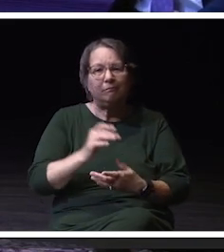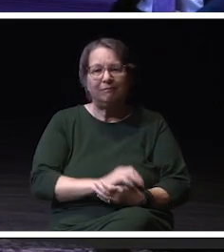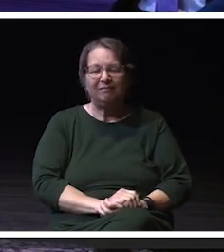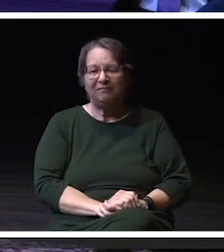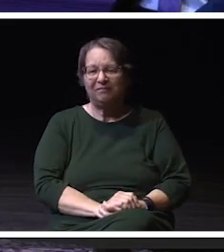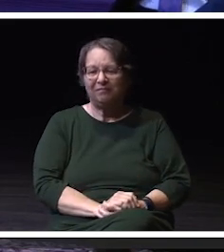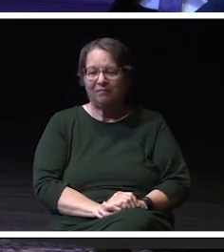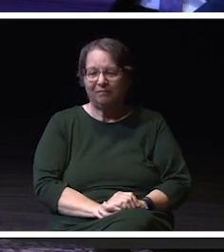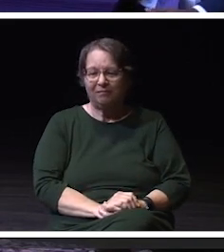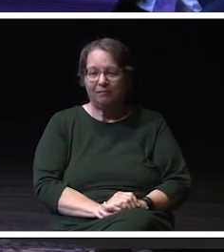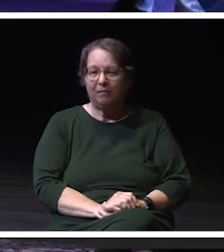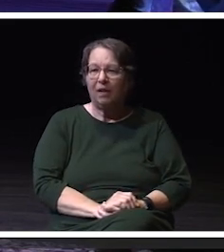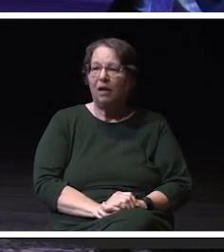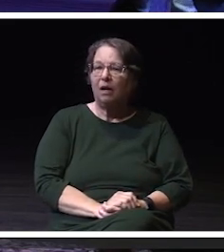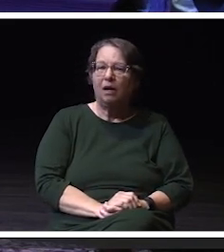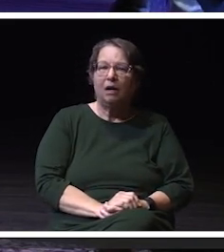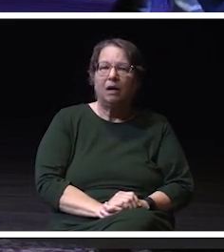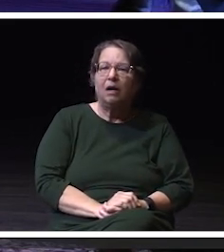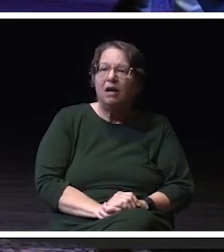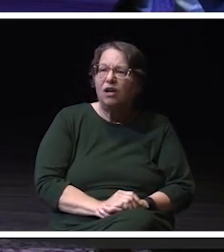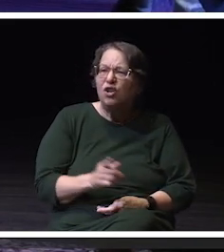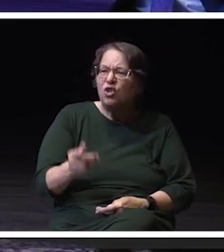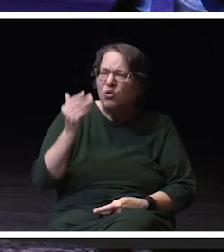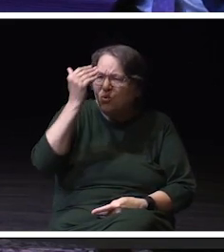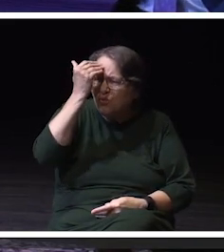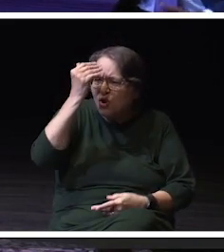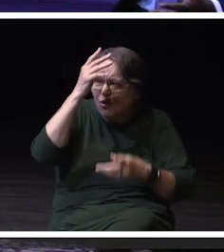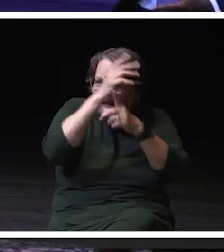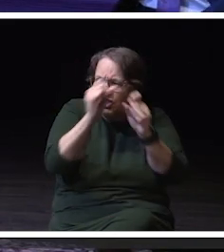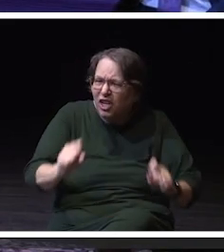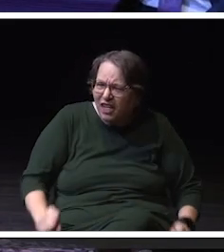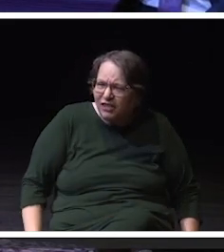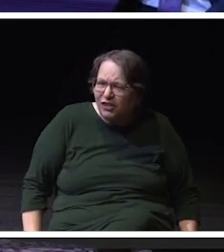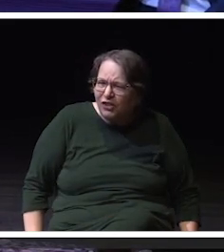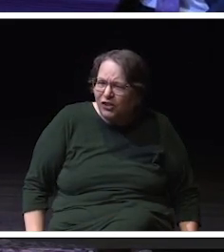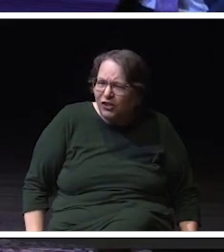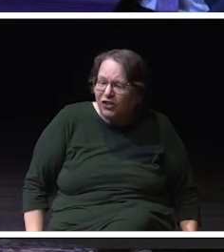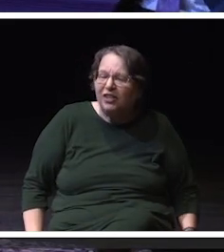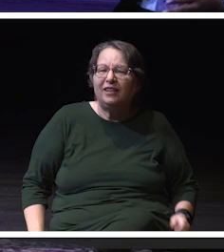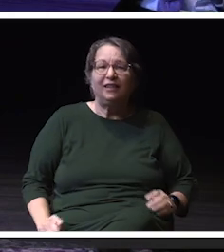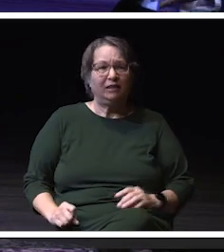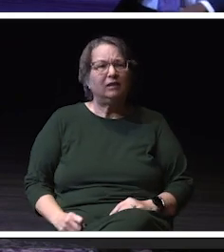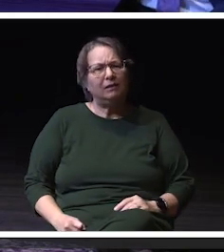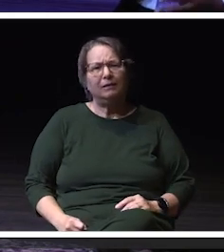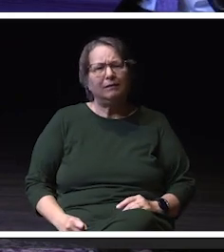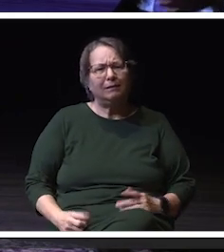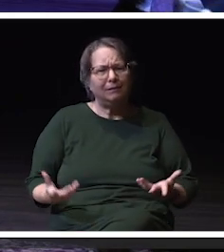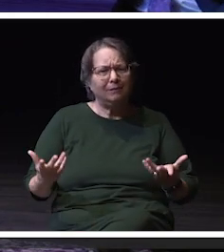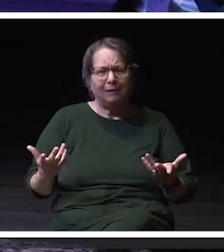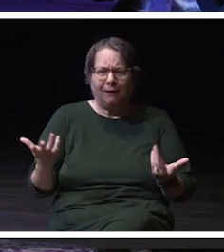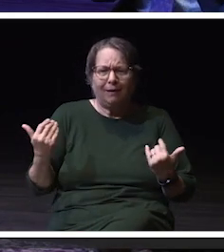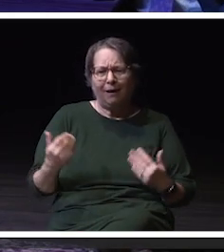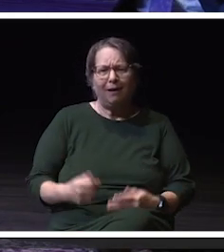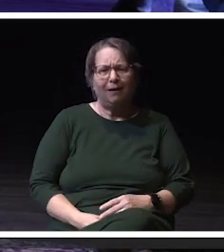he's like, you know, the Chancellor? I'm like, yeah. I'm like, yeah. Like we have meetings all the time.